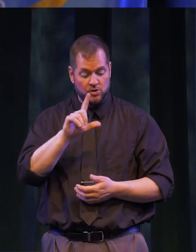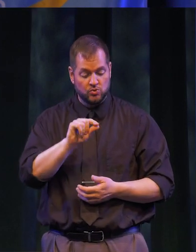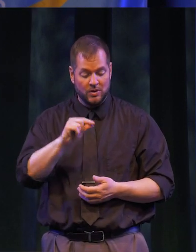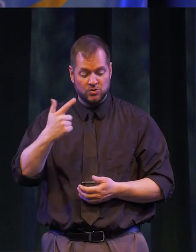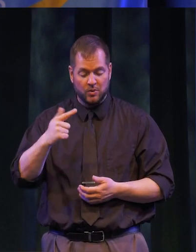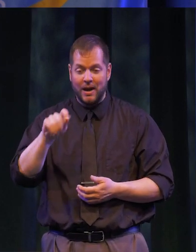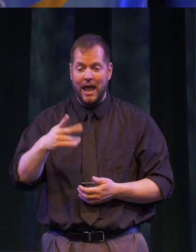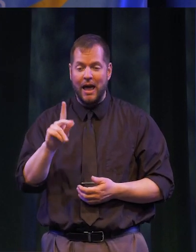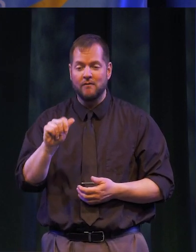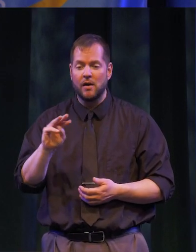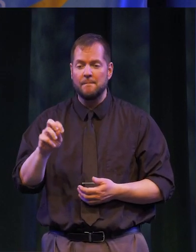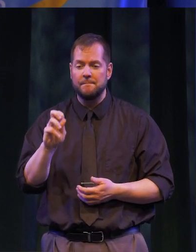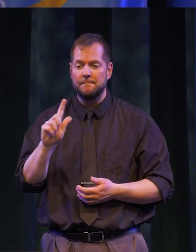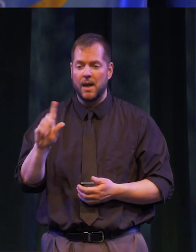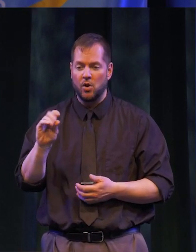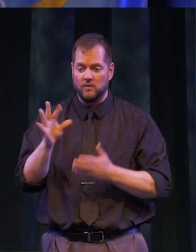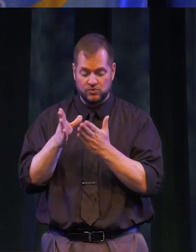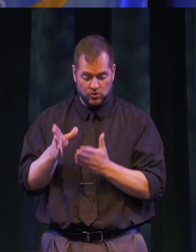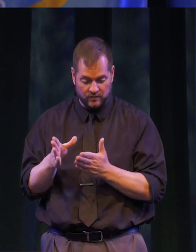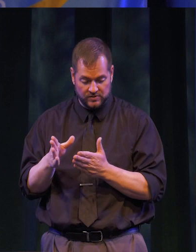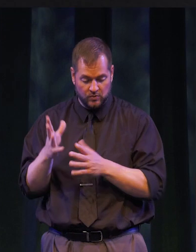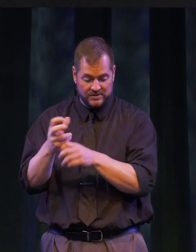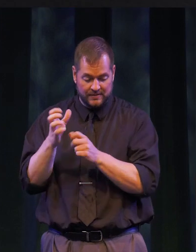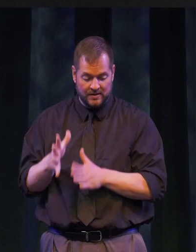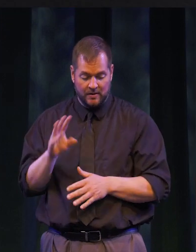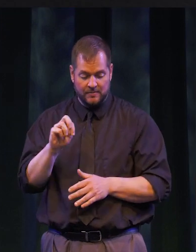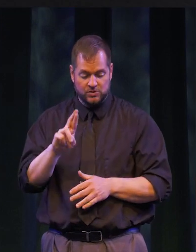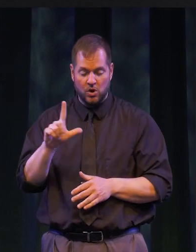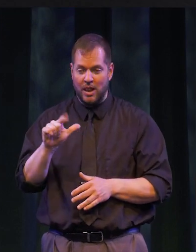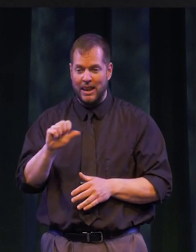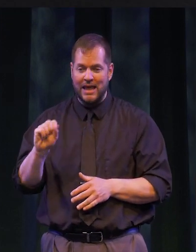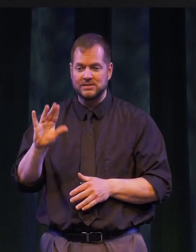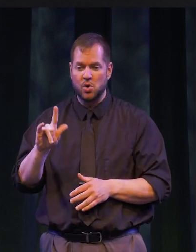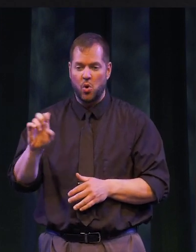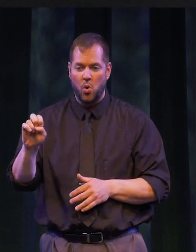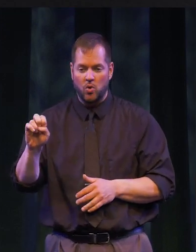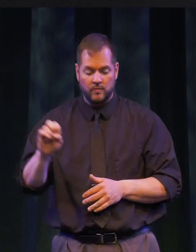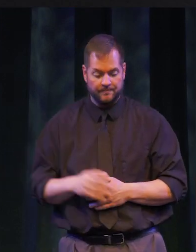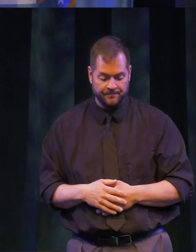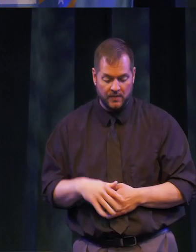THE 2021 ALPHA METAL OF SERVICE RECIPIENT IS MR. LES COLE.